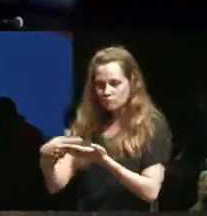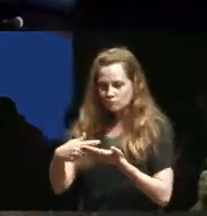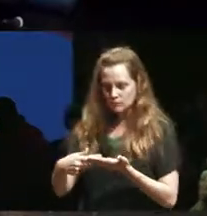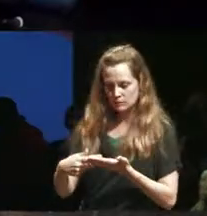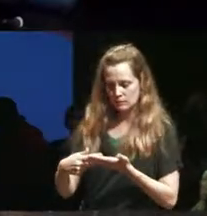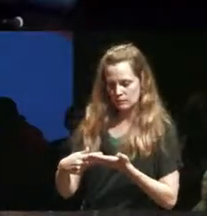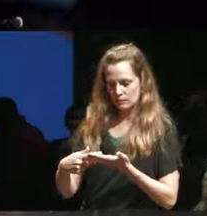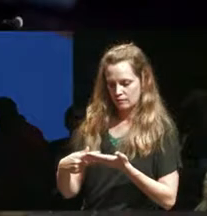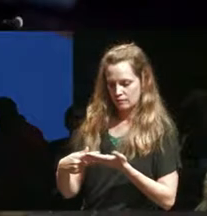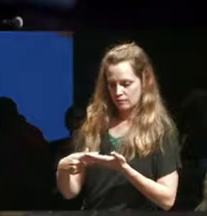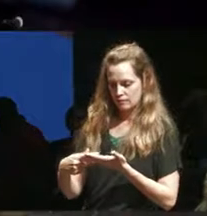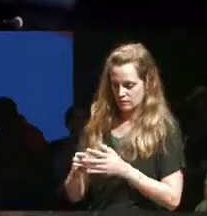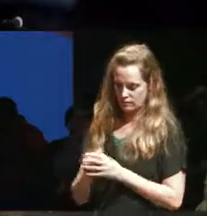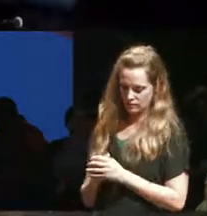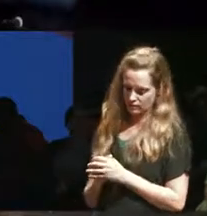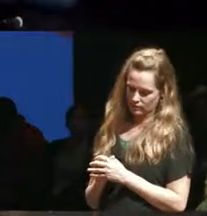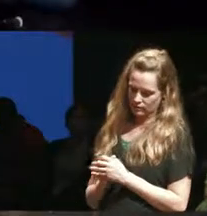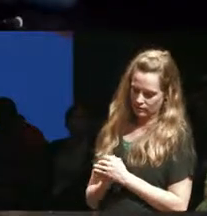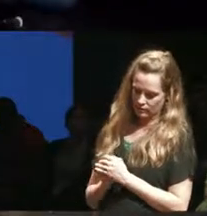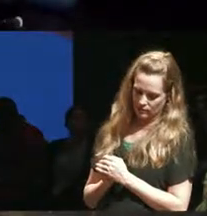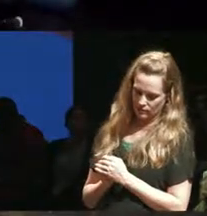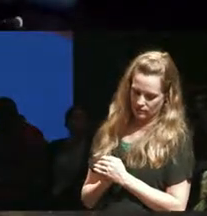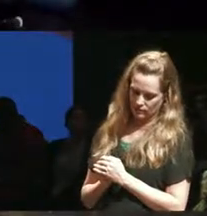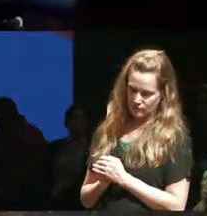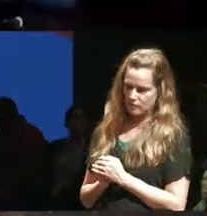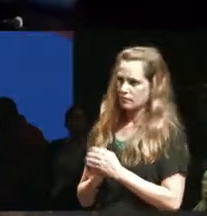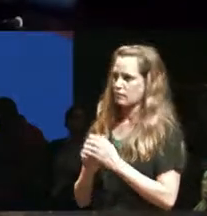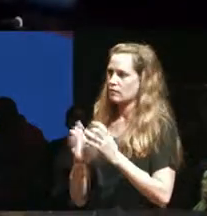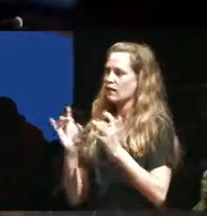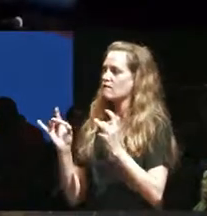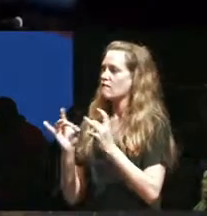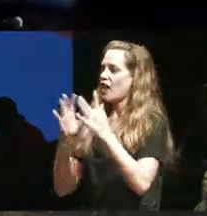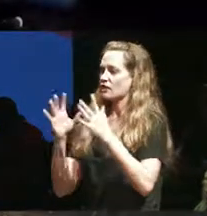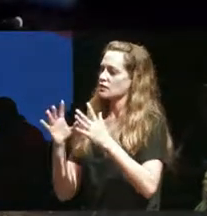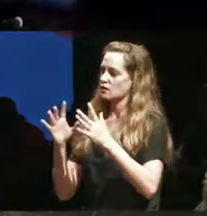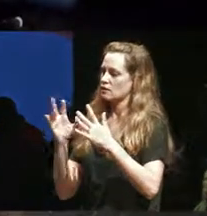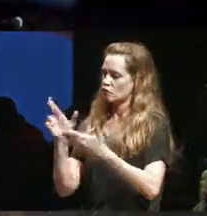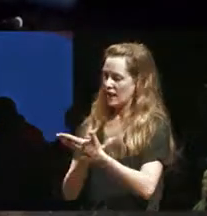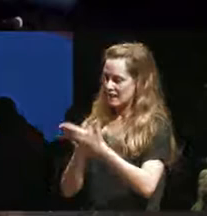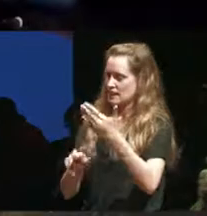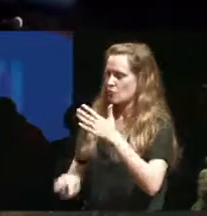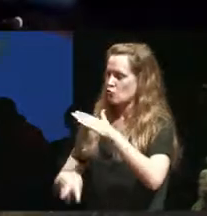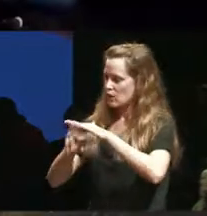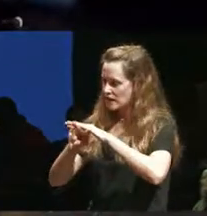but war violence of racism colonialism and